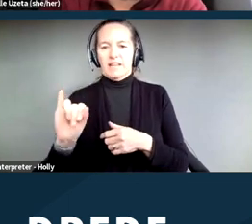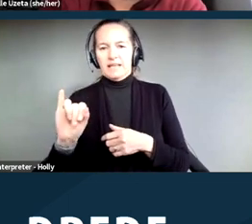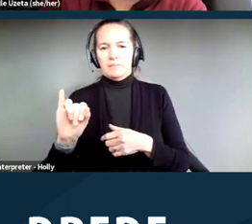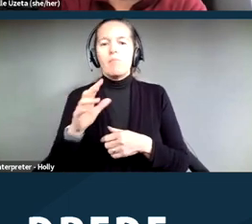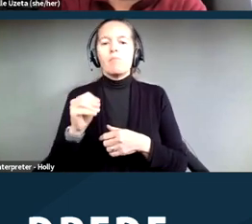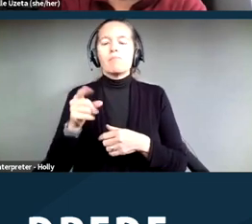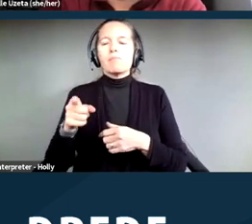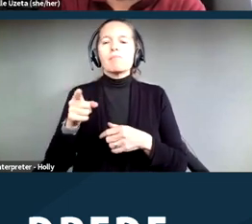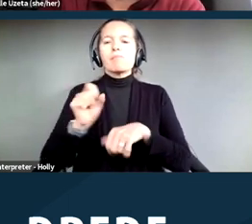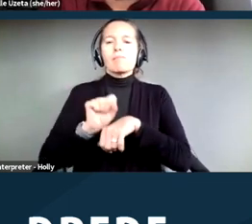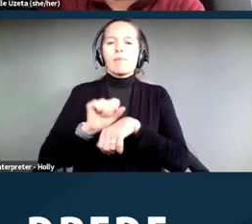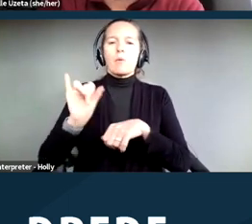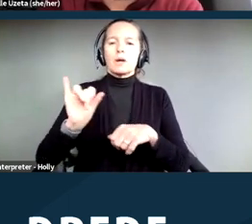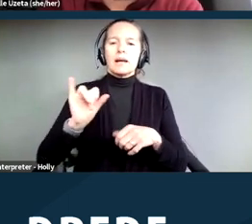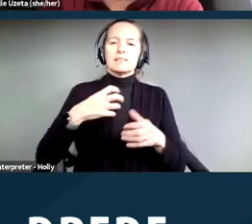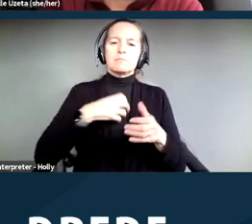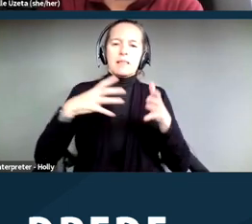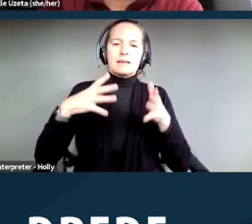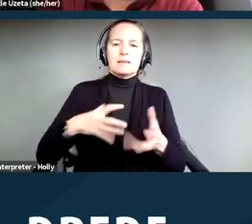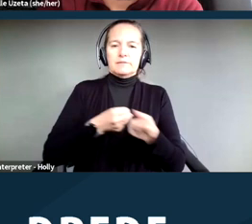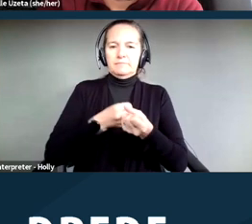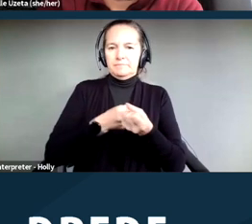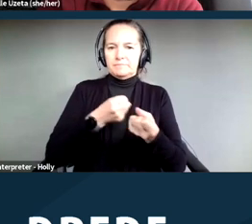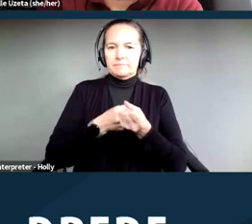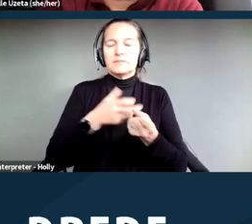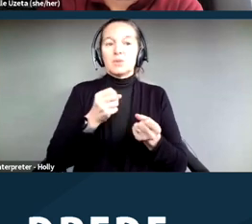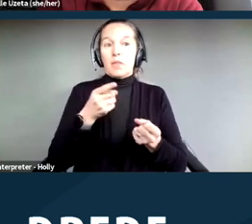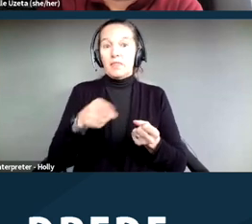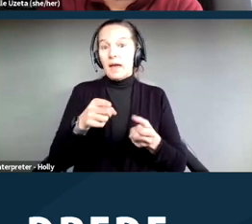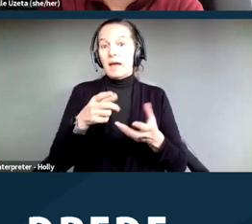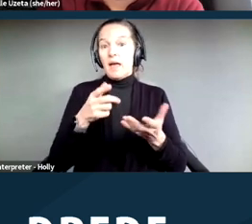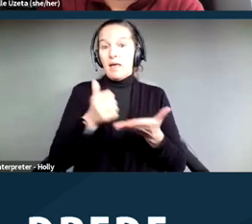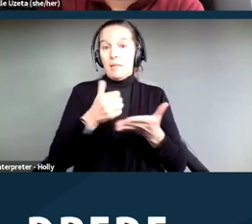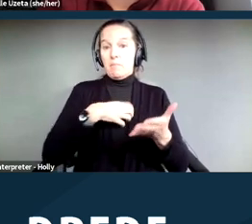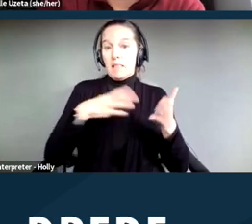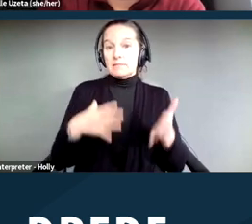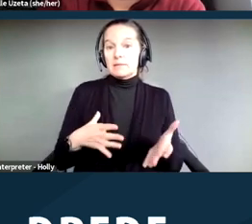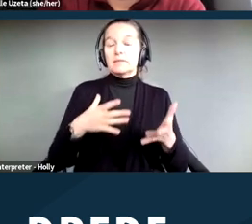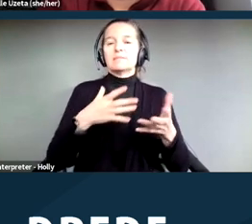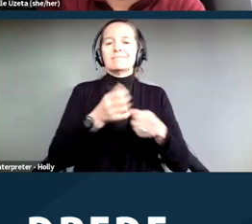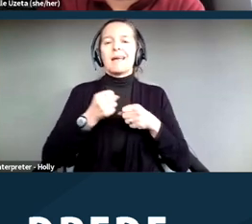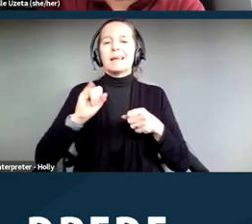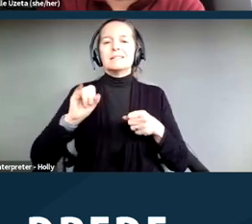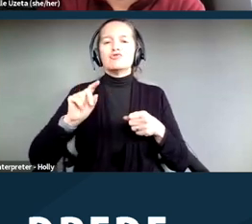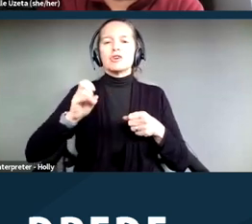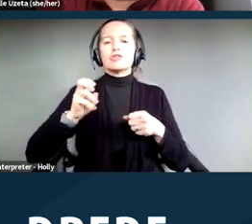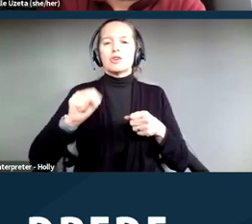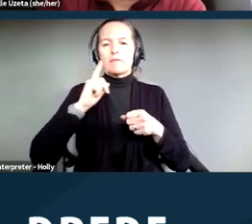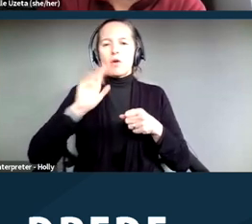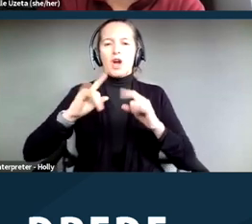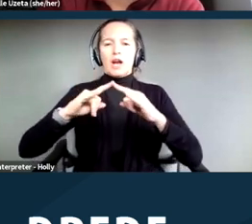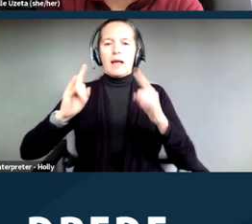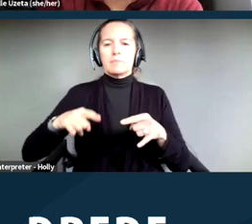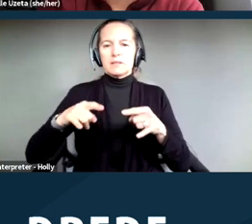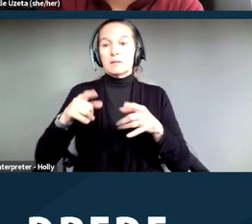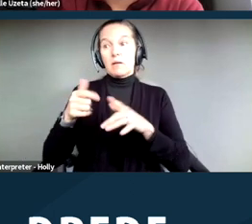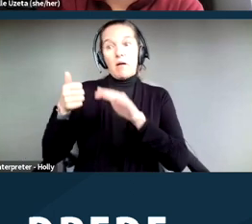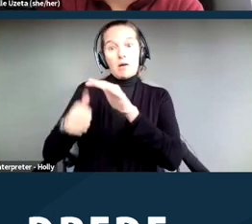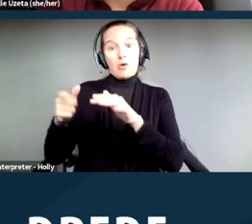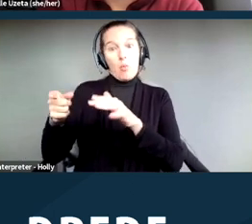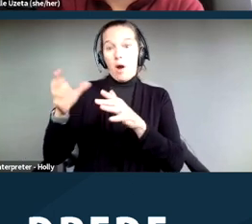pro se ‑‑ for encampments under the 42 United States Code ‑‑ sorry, under 42 United States code.